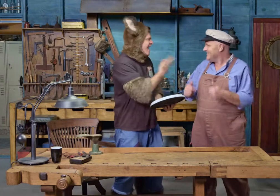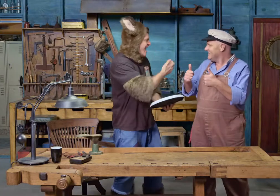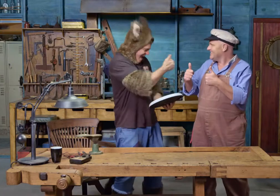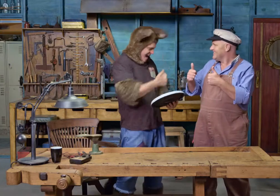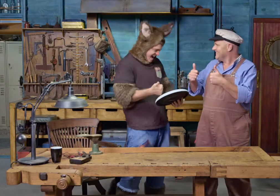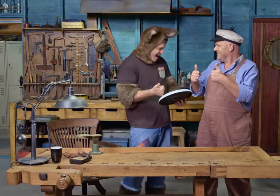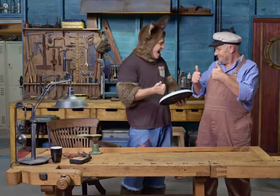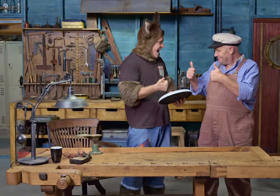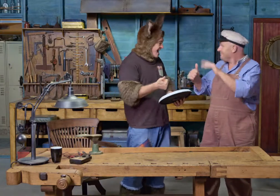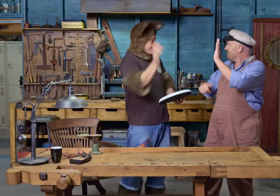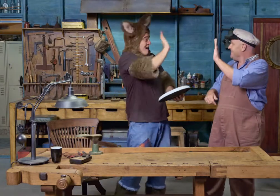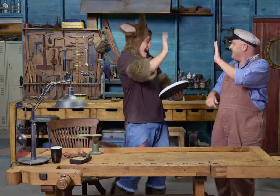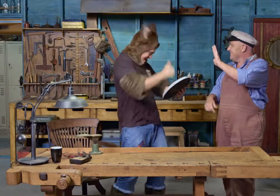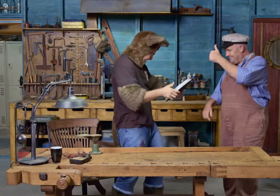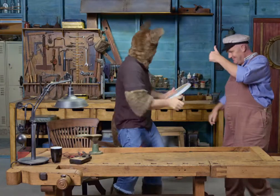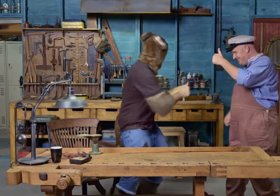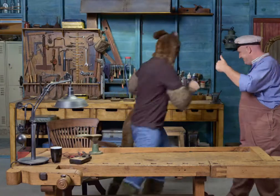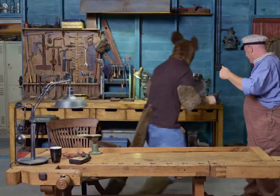Thank you, Skip. Bye. OK, bye.